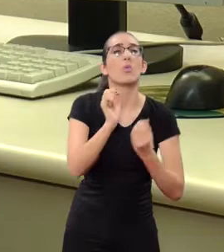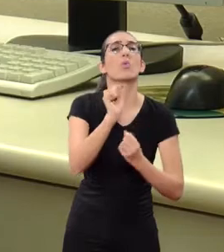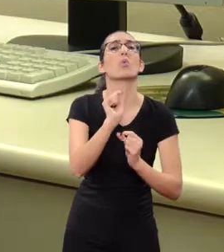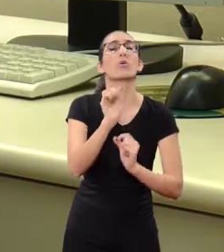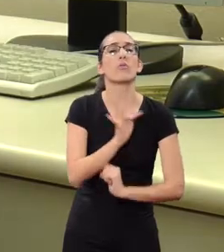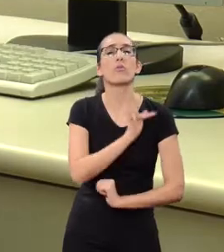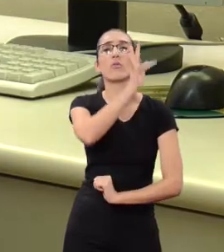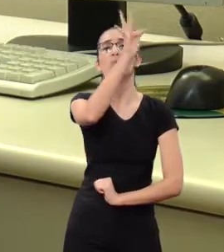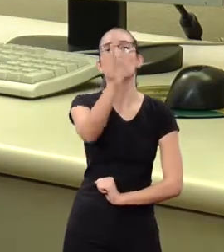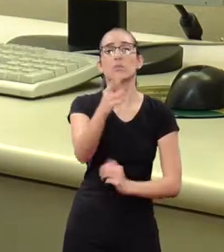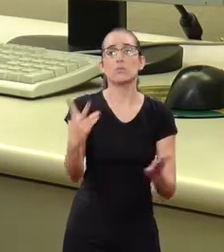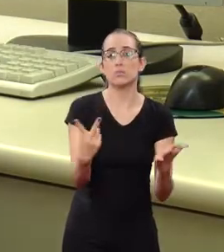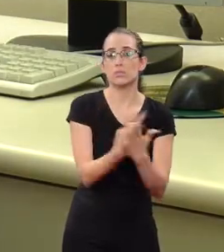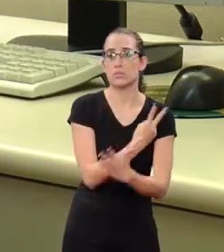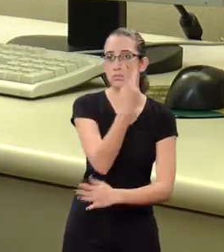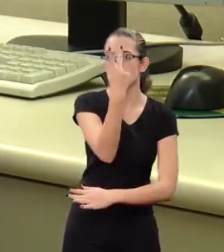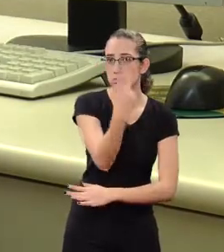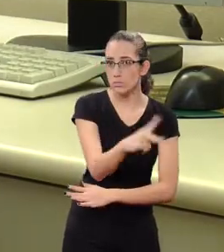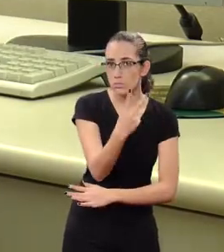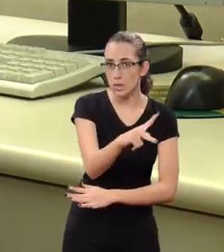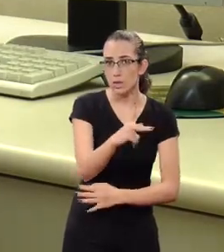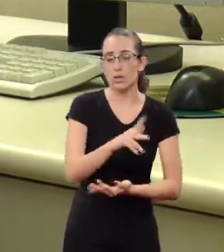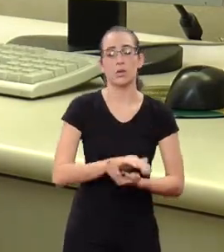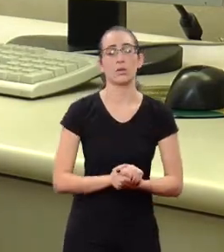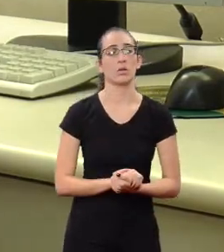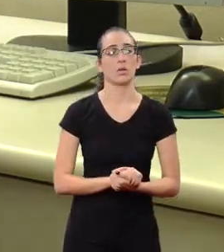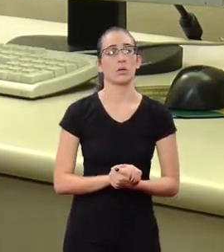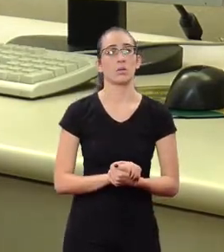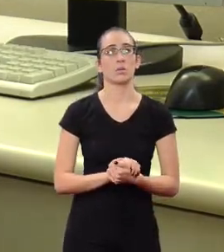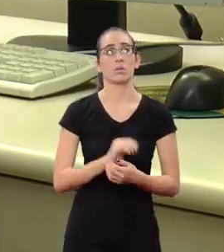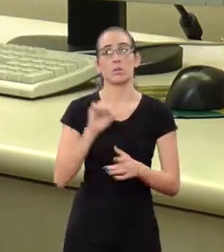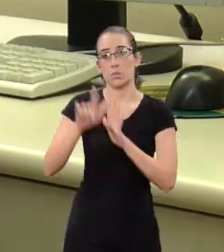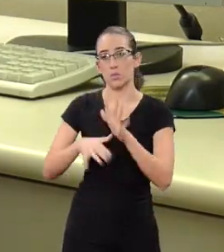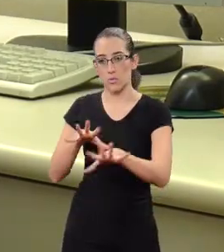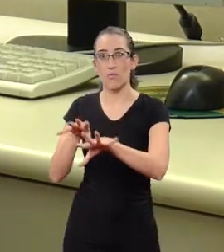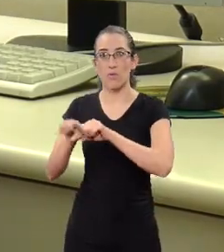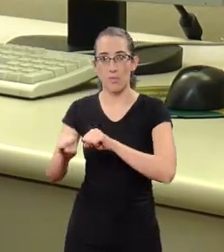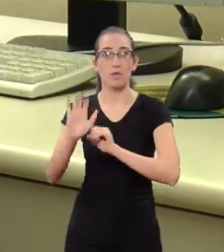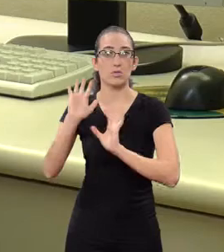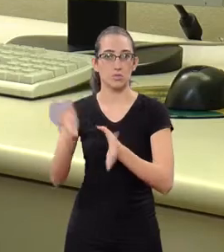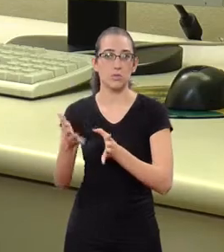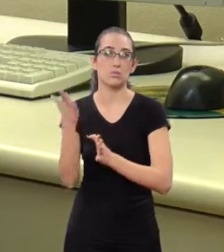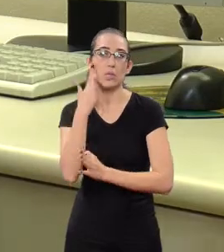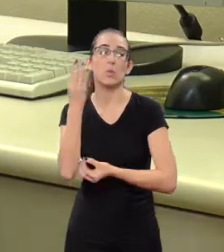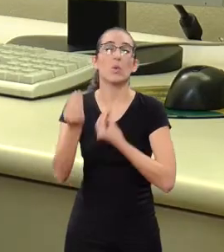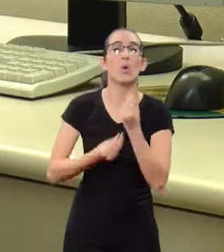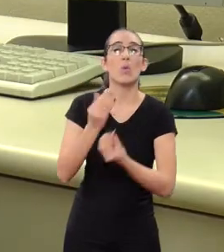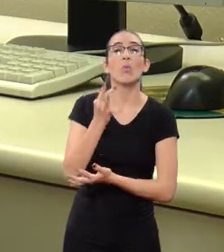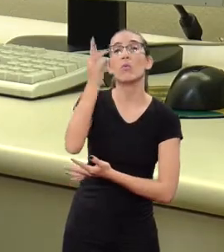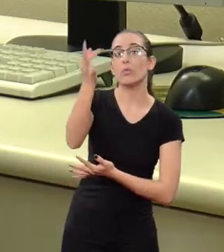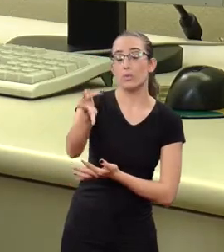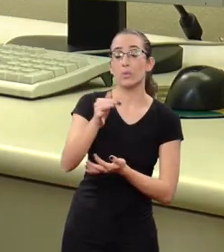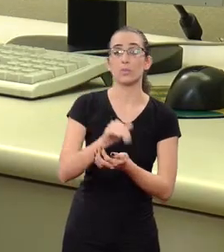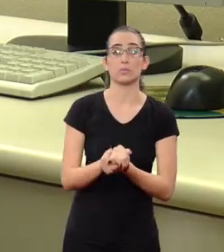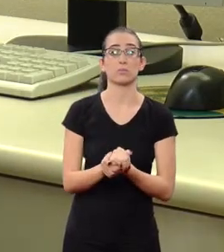of what we'll face when we finish our course.